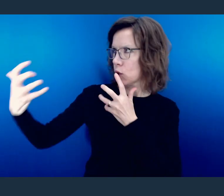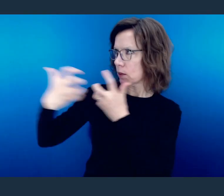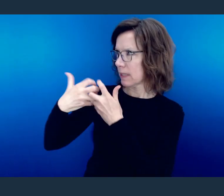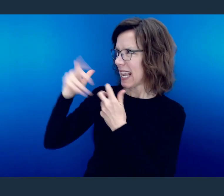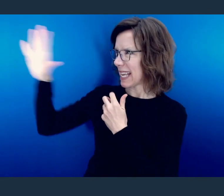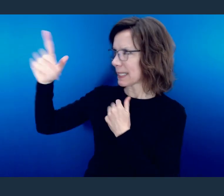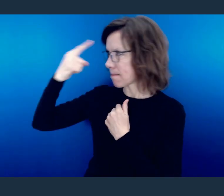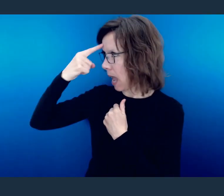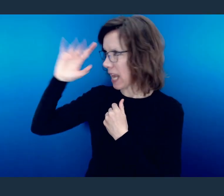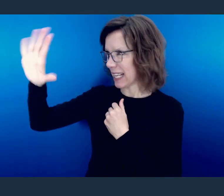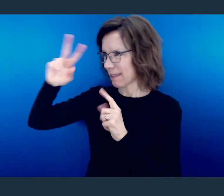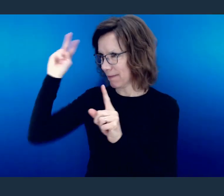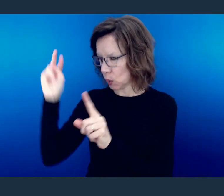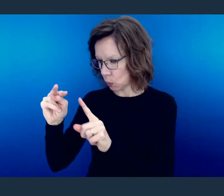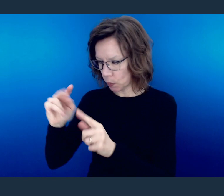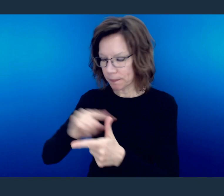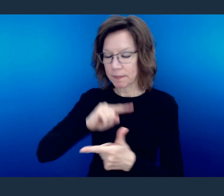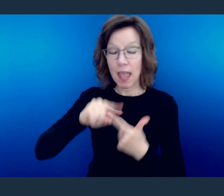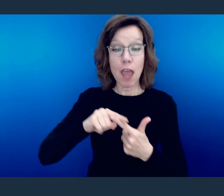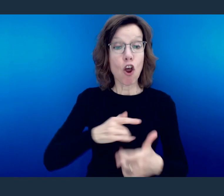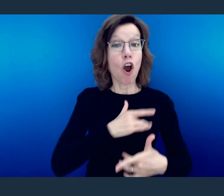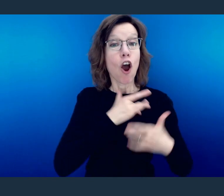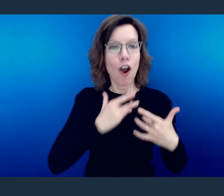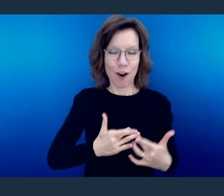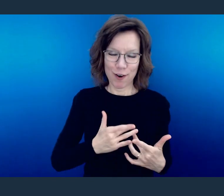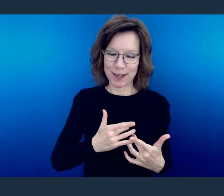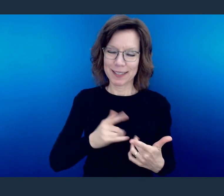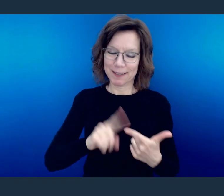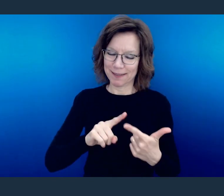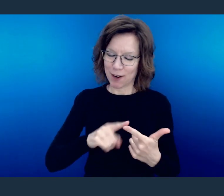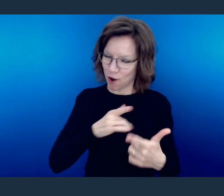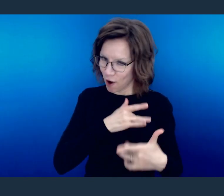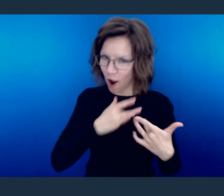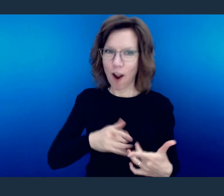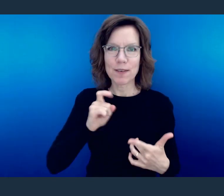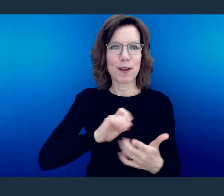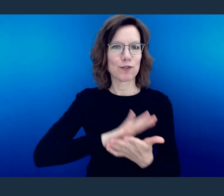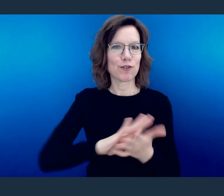but we are to have transformed hearts. Transformed hearts.